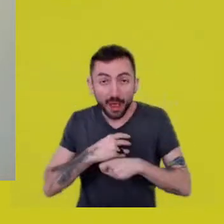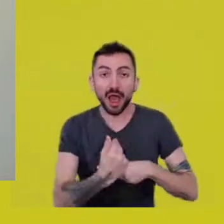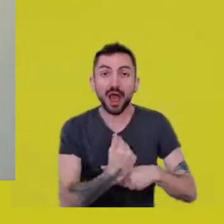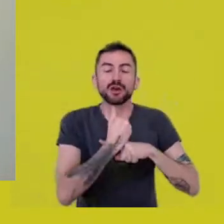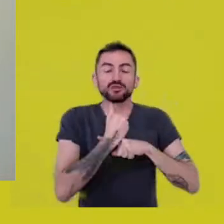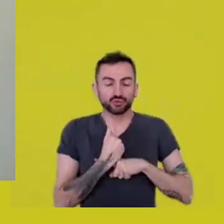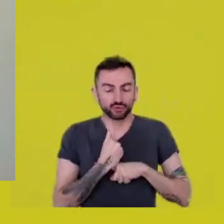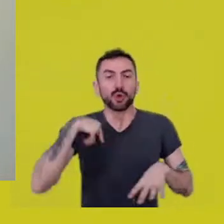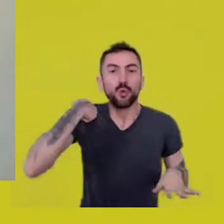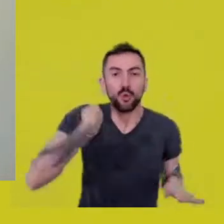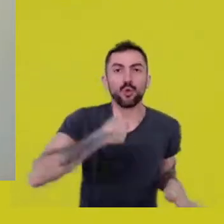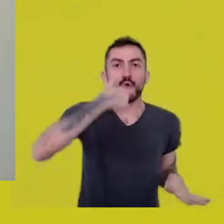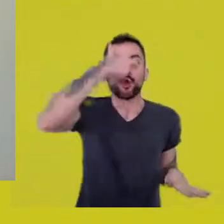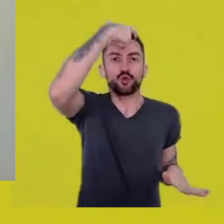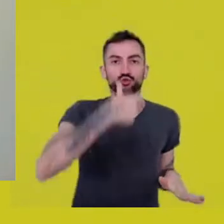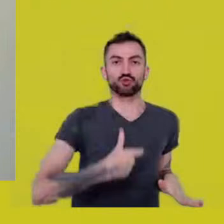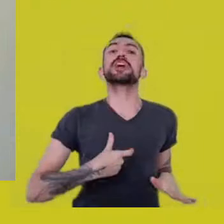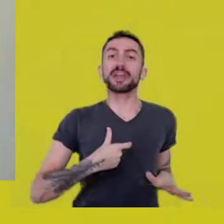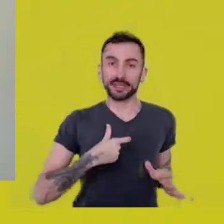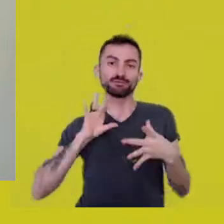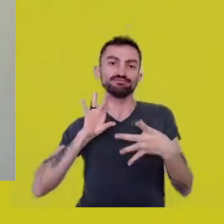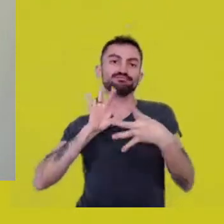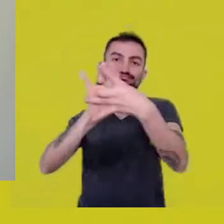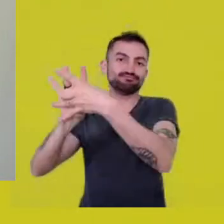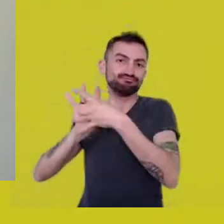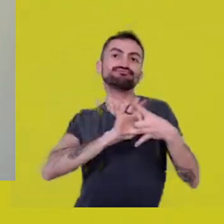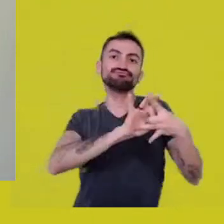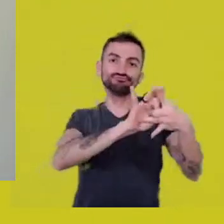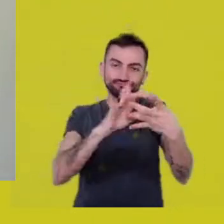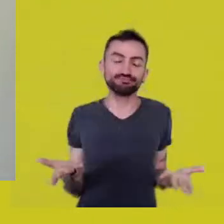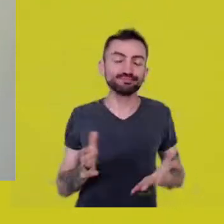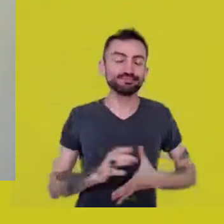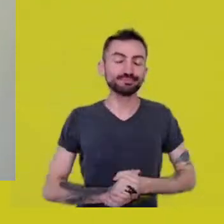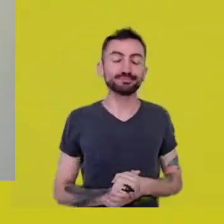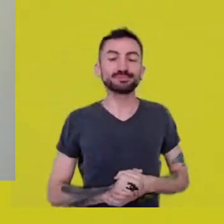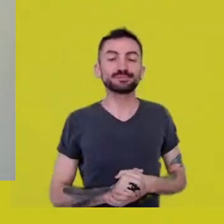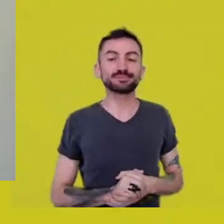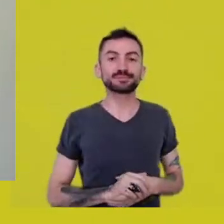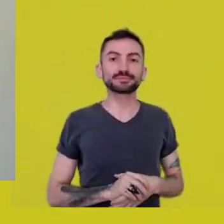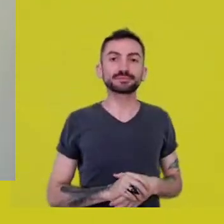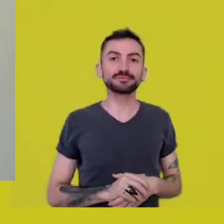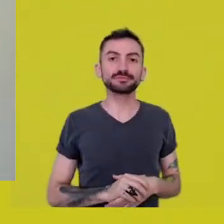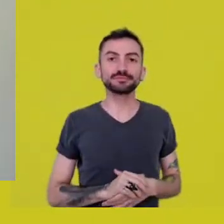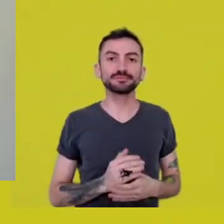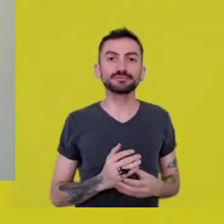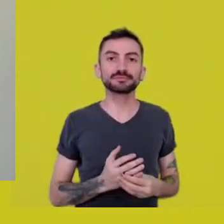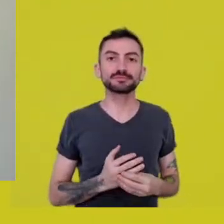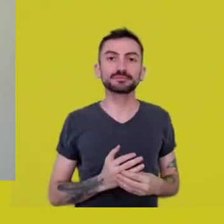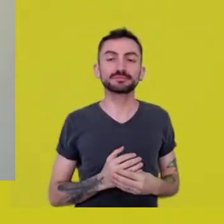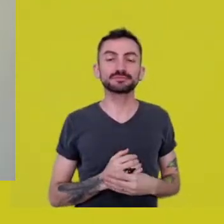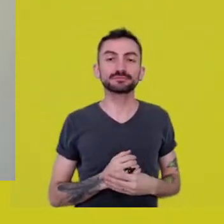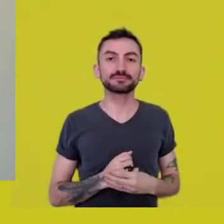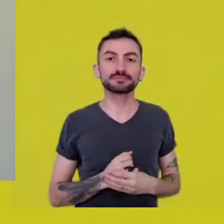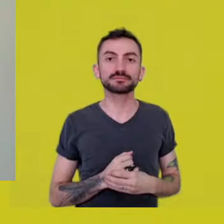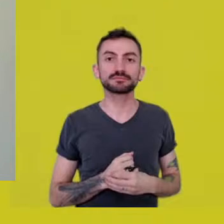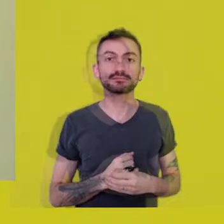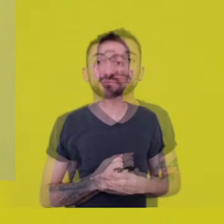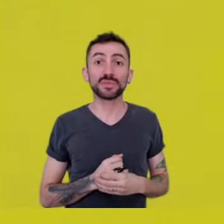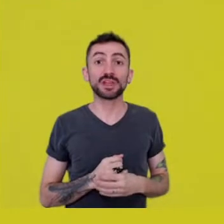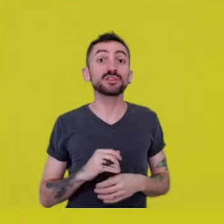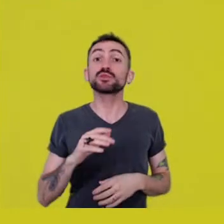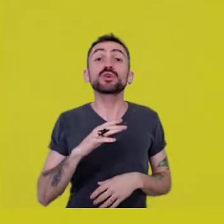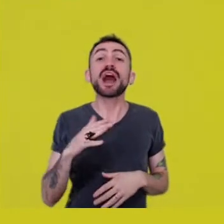where it isn’t enough that I am on top out of merit for something,